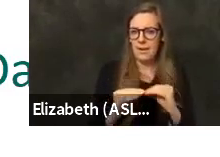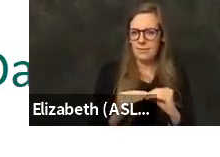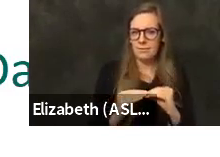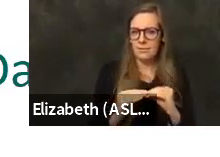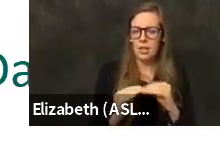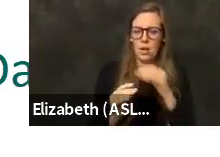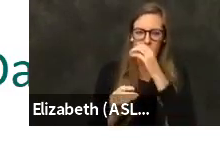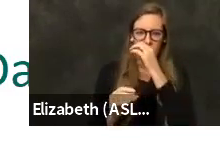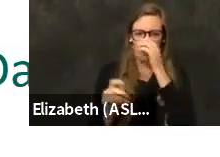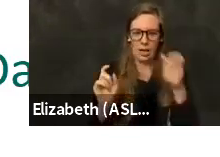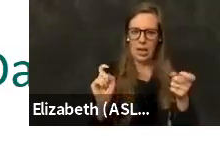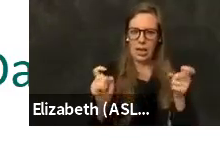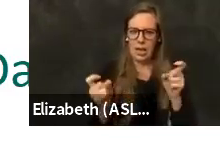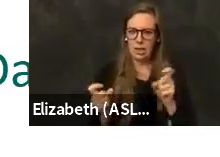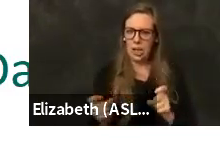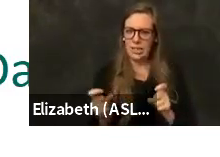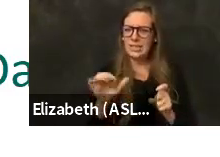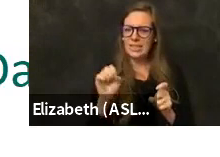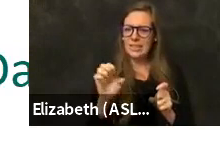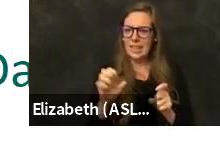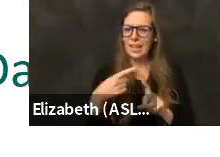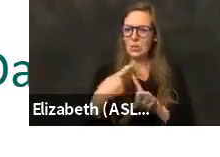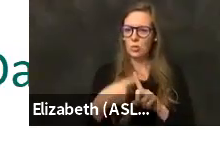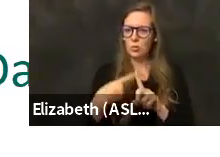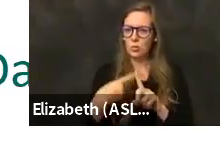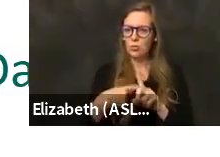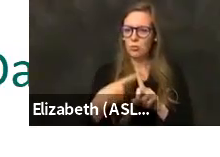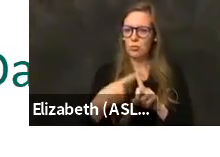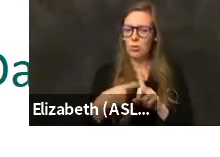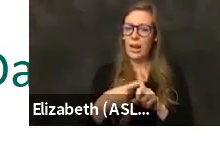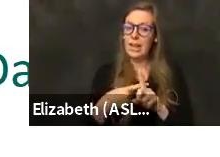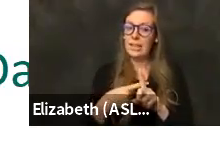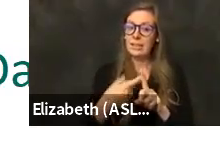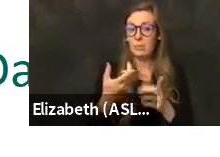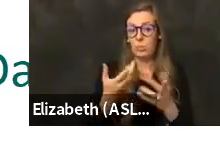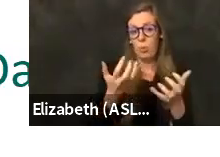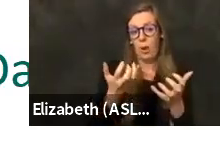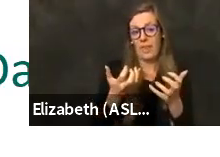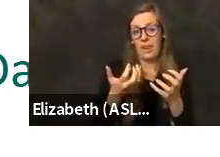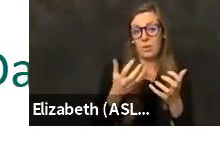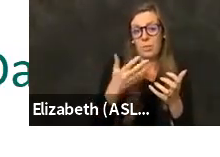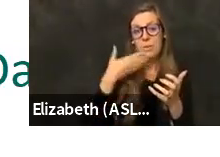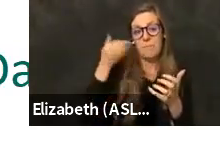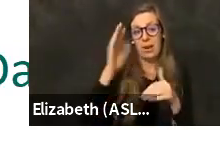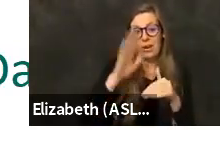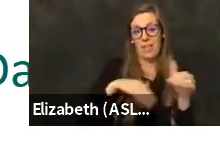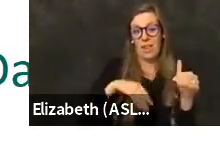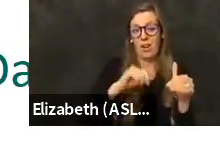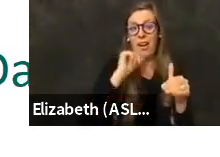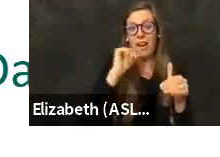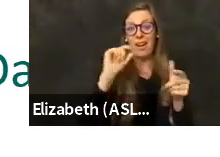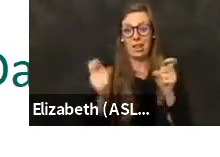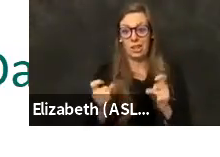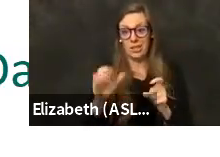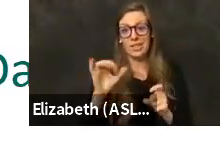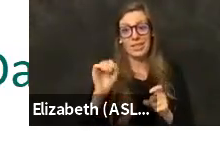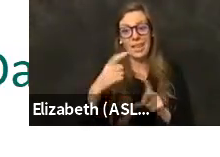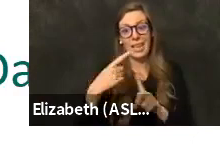adjusted piece rate can be significantly better than our unadjusted case rate if we can get more tests done in a day.